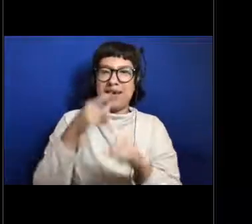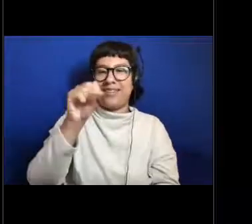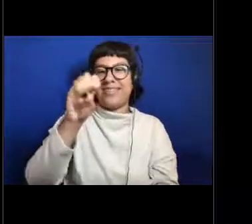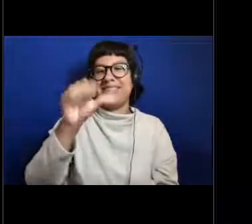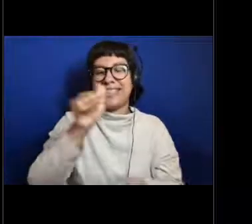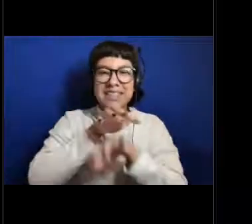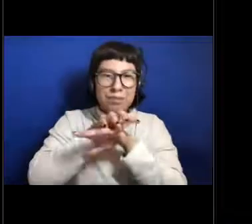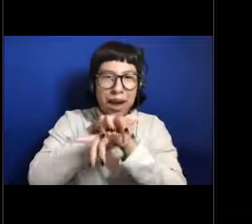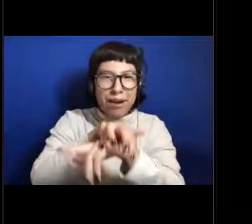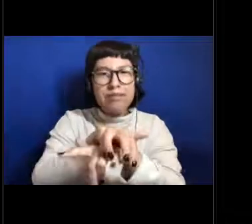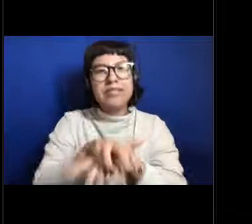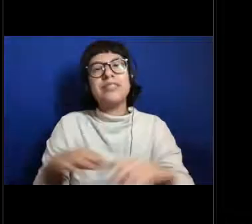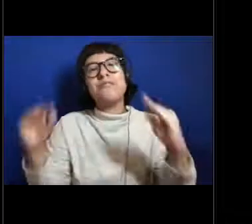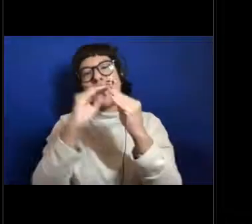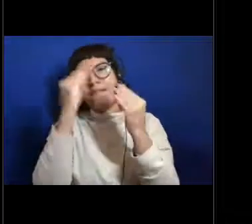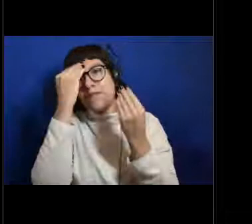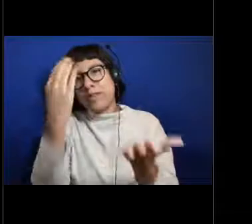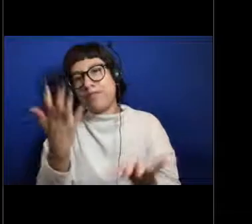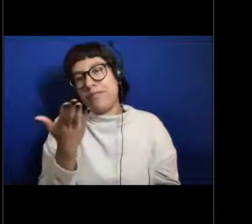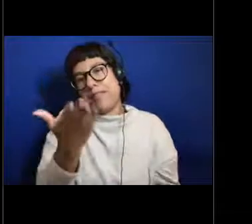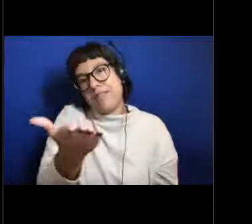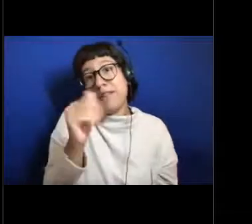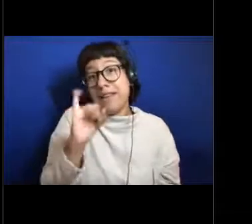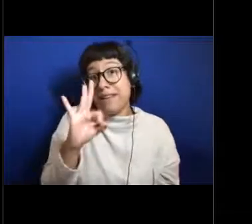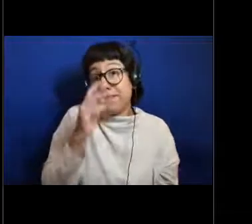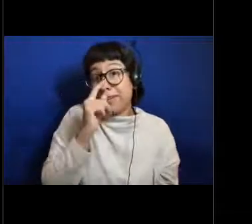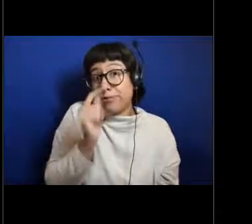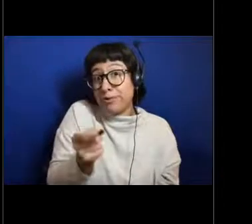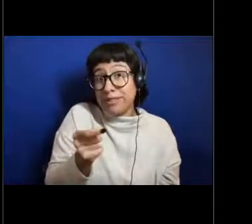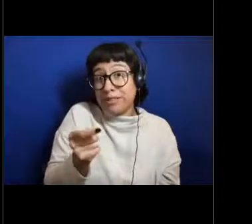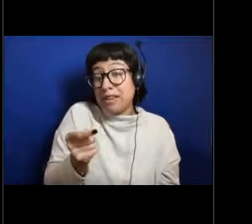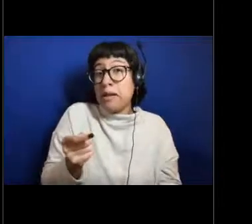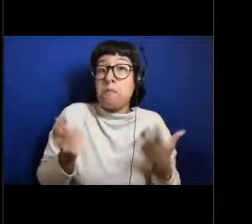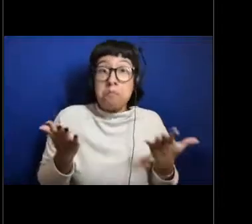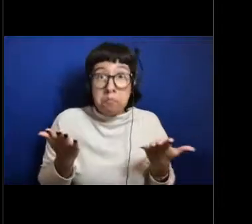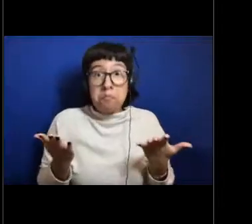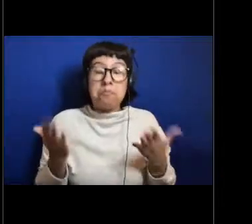and a little bit more information there. So if you're interested and I've piqued your interest, go check it out.